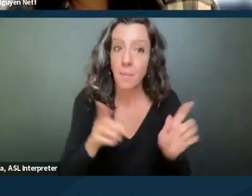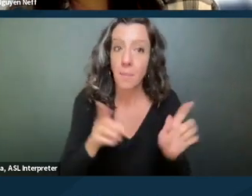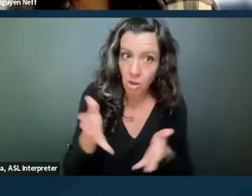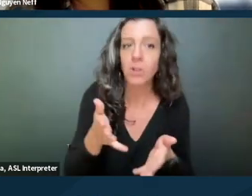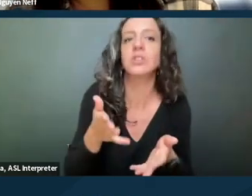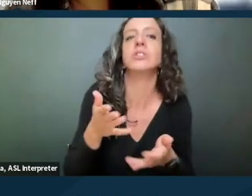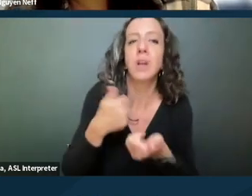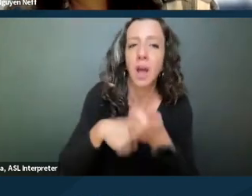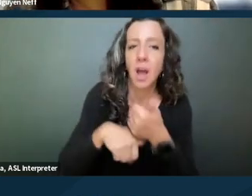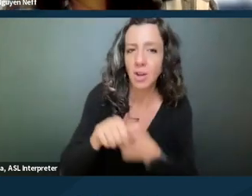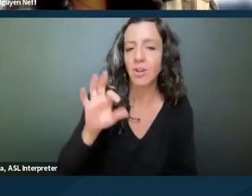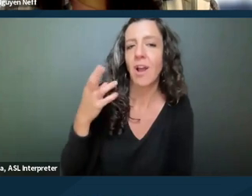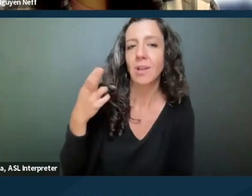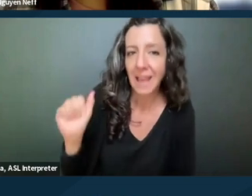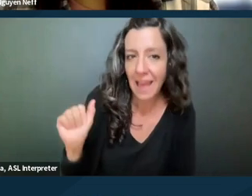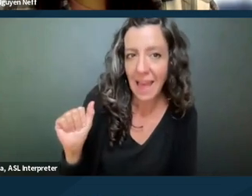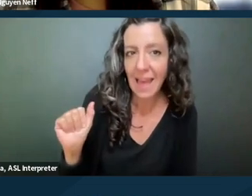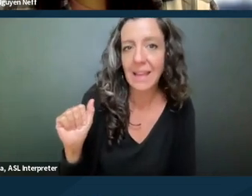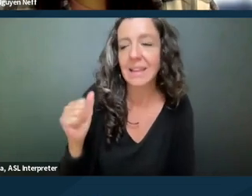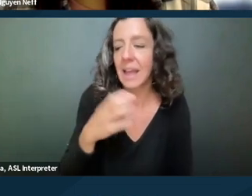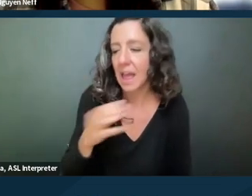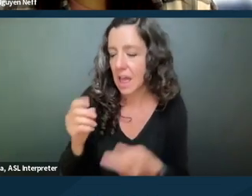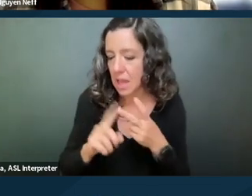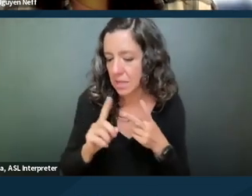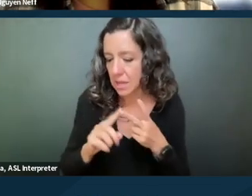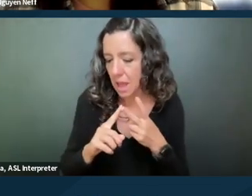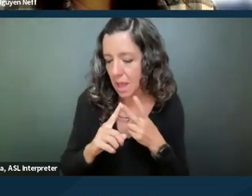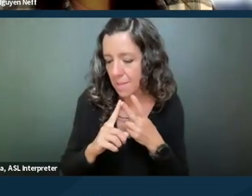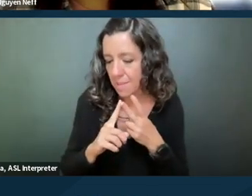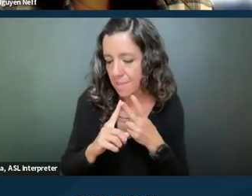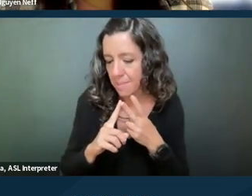under guidance from HUD and the DOJ